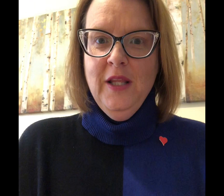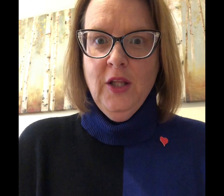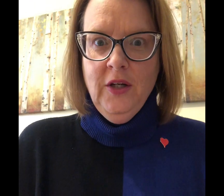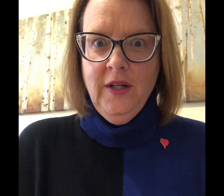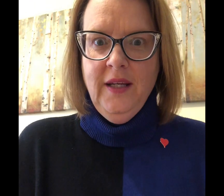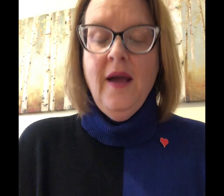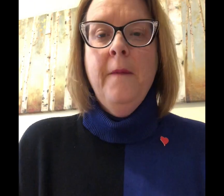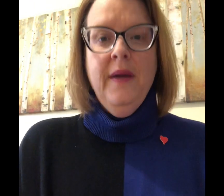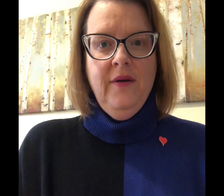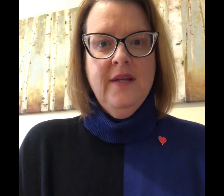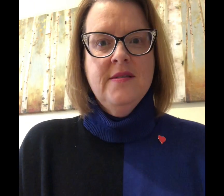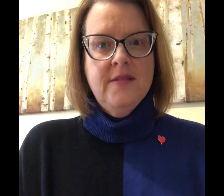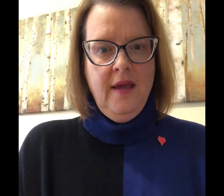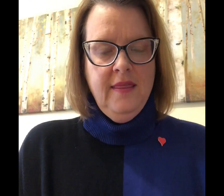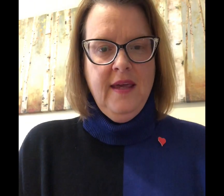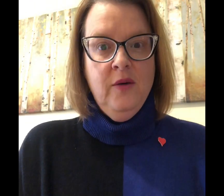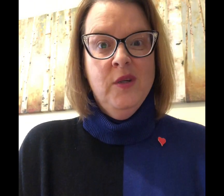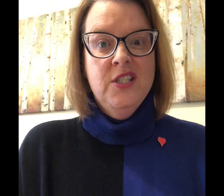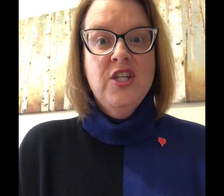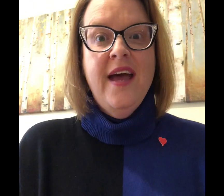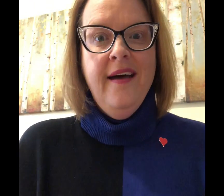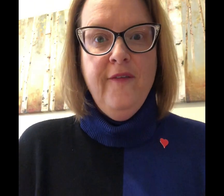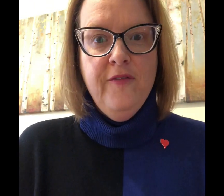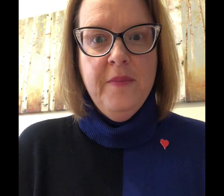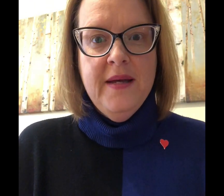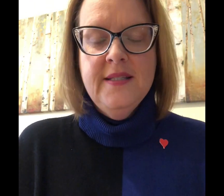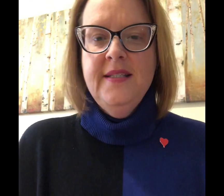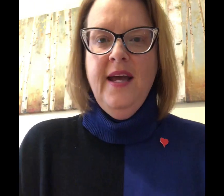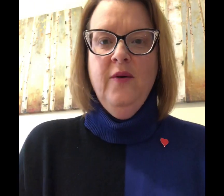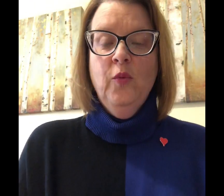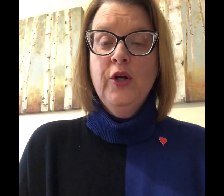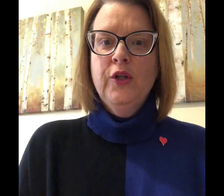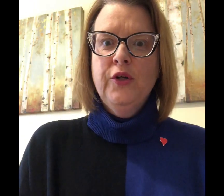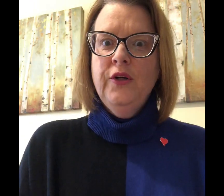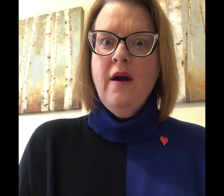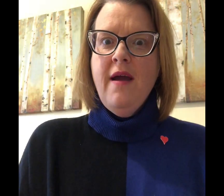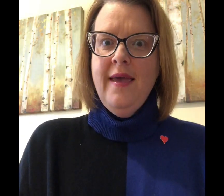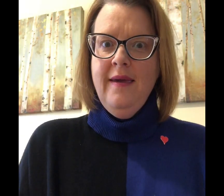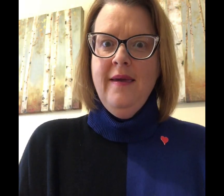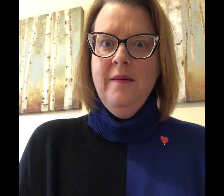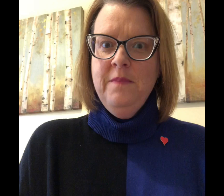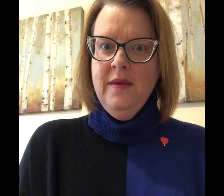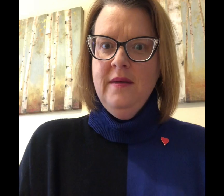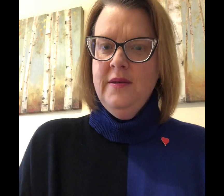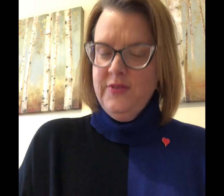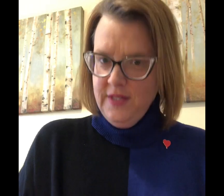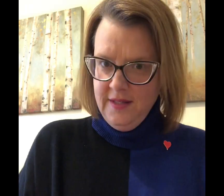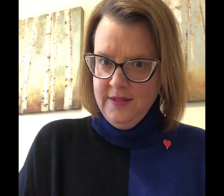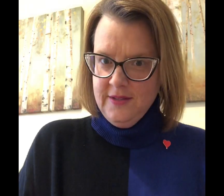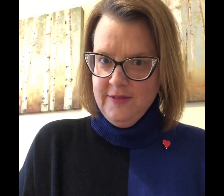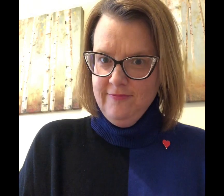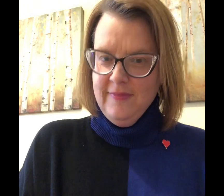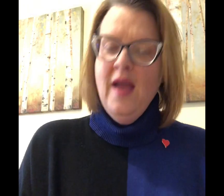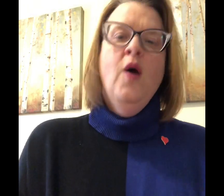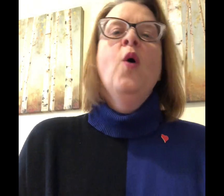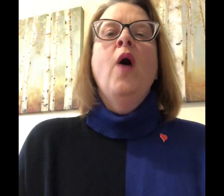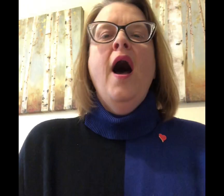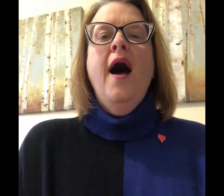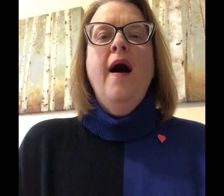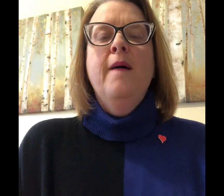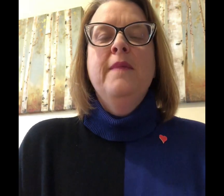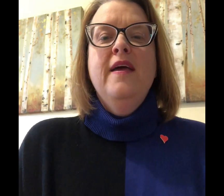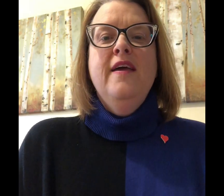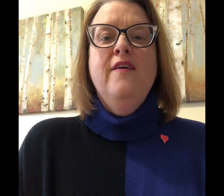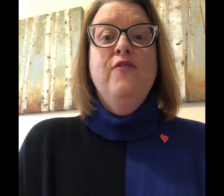learning American Sign Language alphabet today we're gonna learn our ABCs. If you